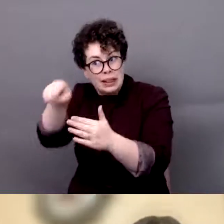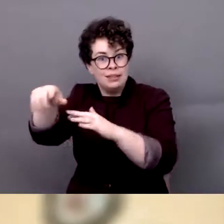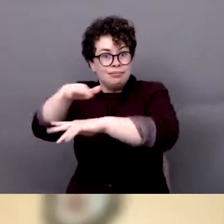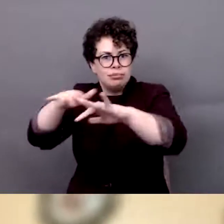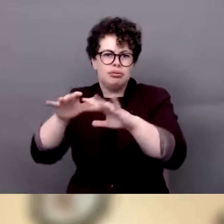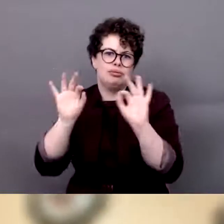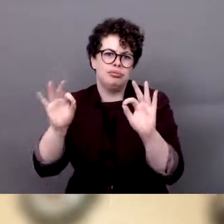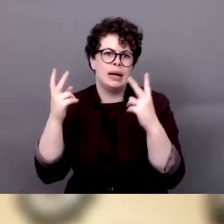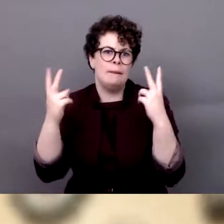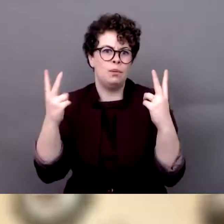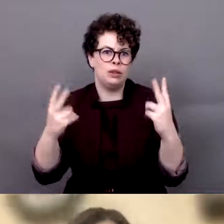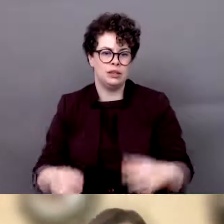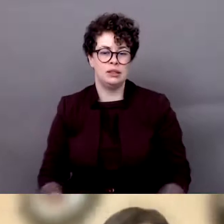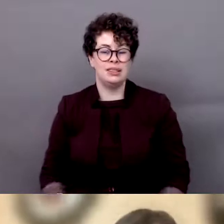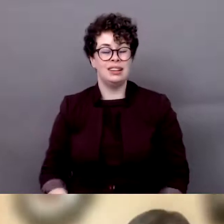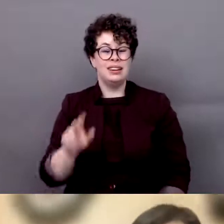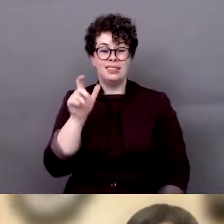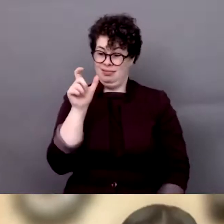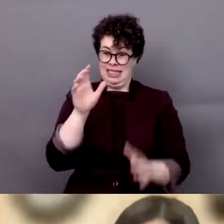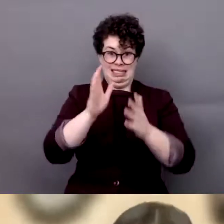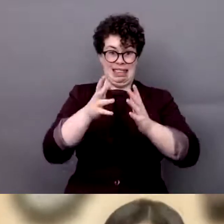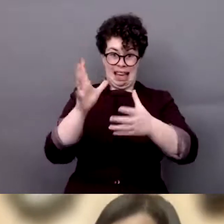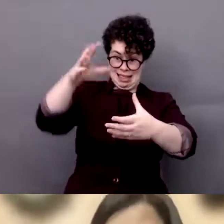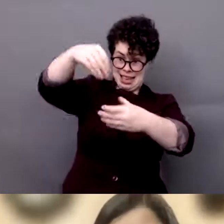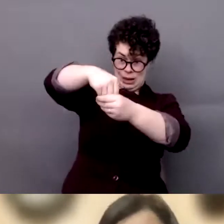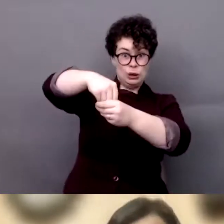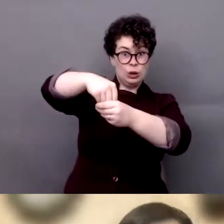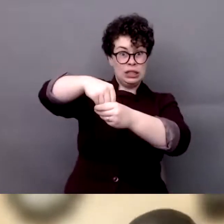we talk about inclusion of persons with